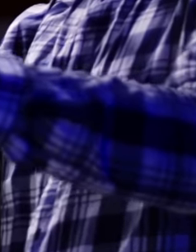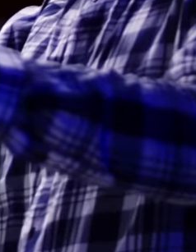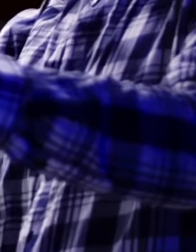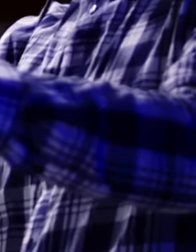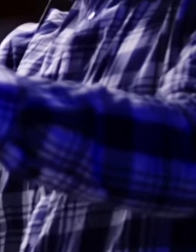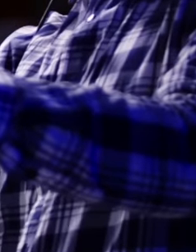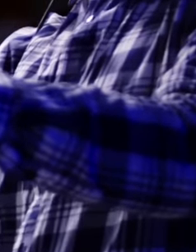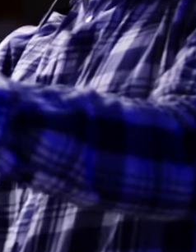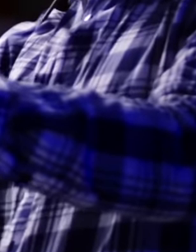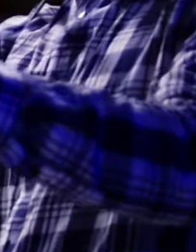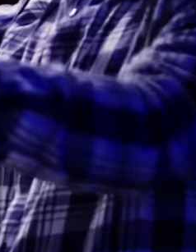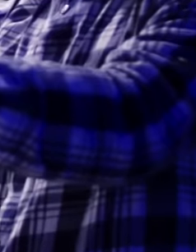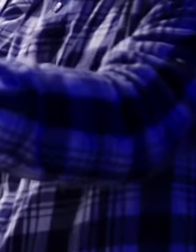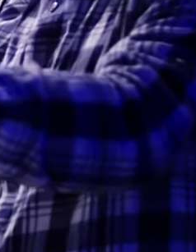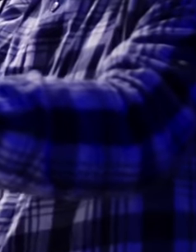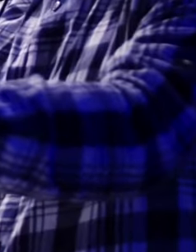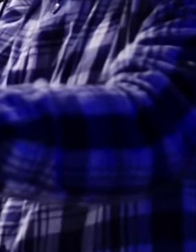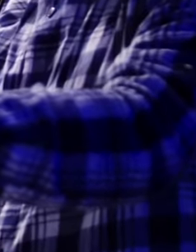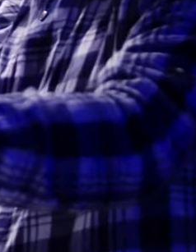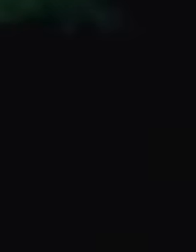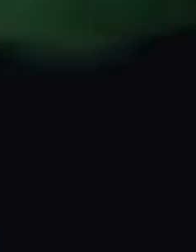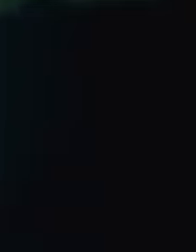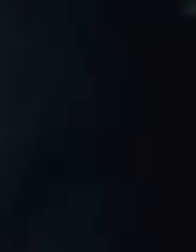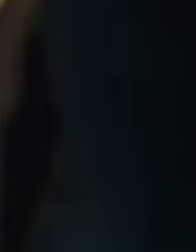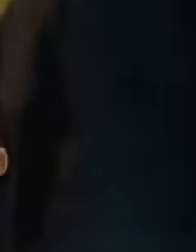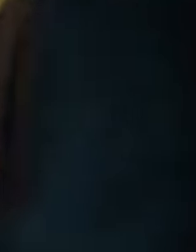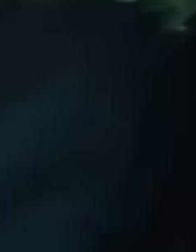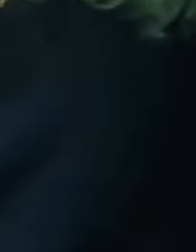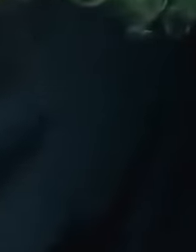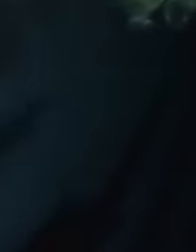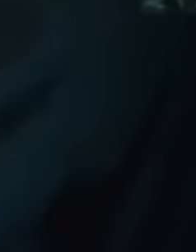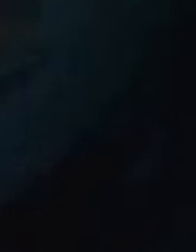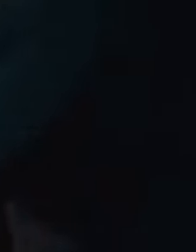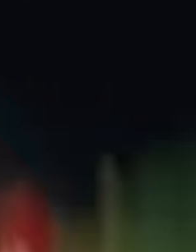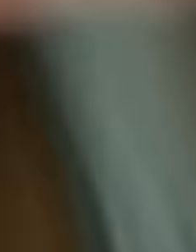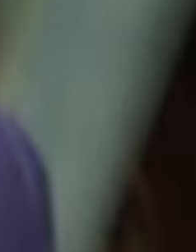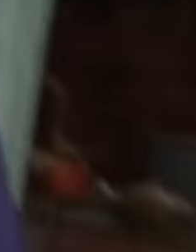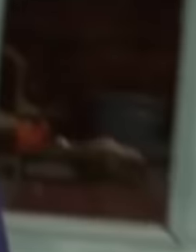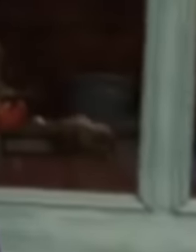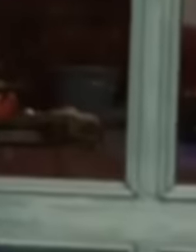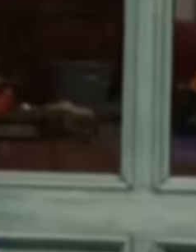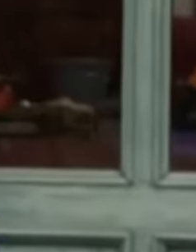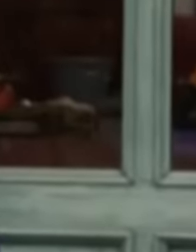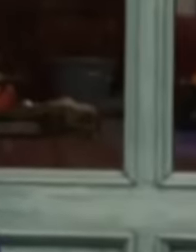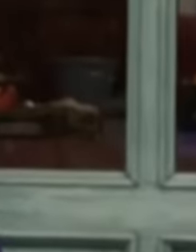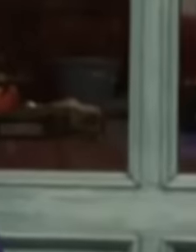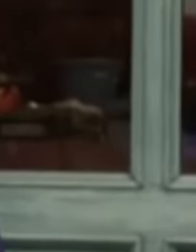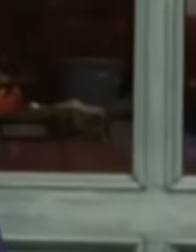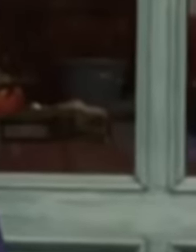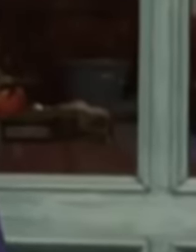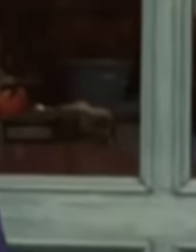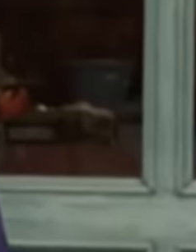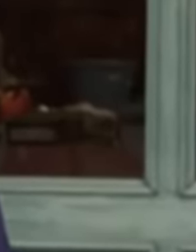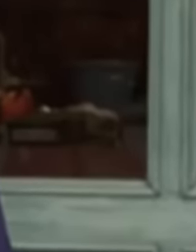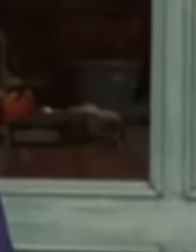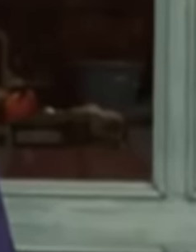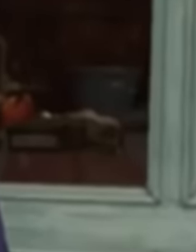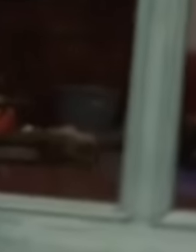reporters, among others, are having a very bad time because Roberto Madraz, who finances this entire